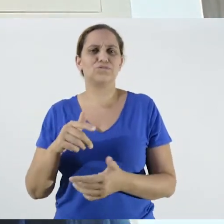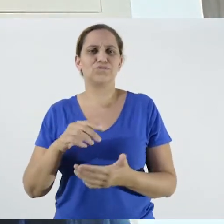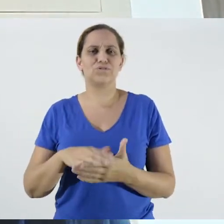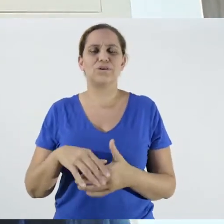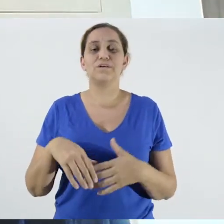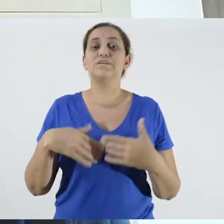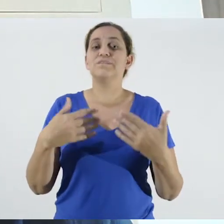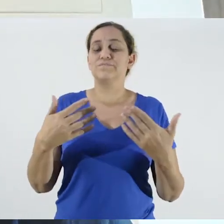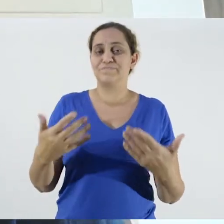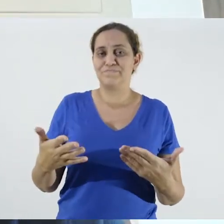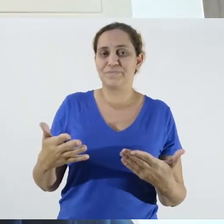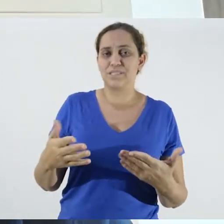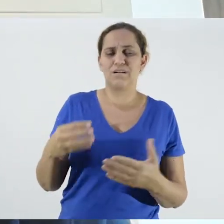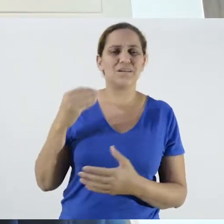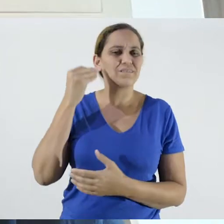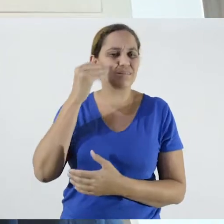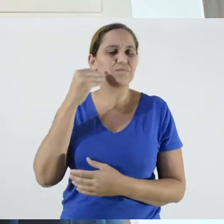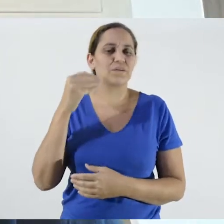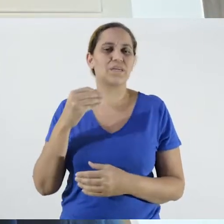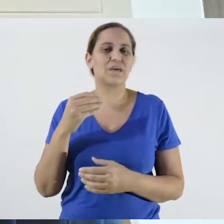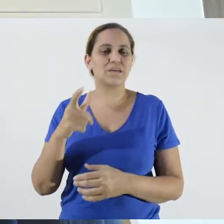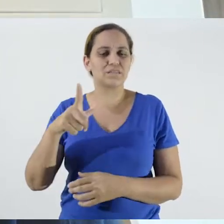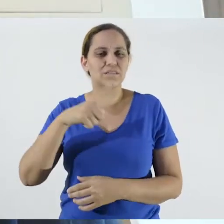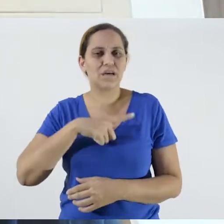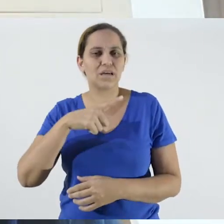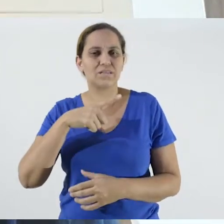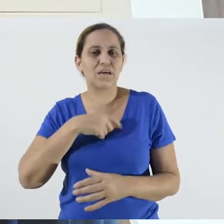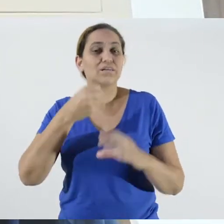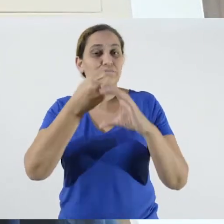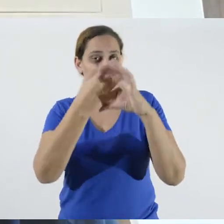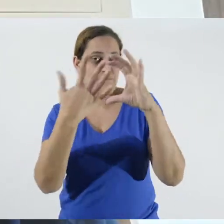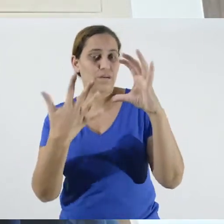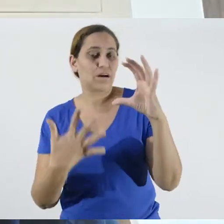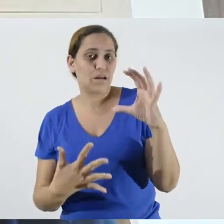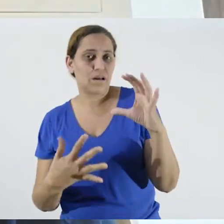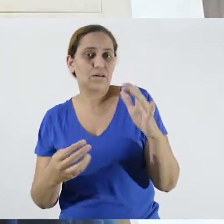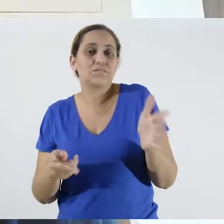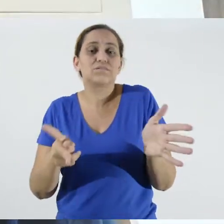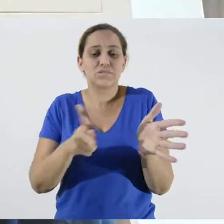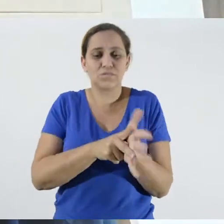some elements, mainly